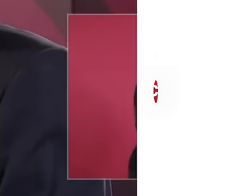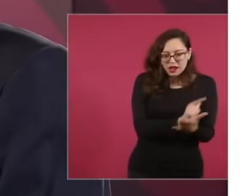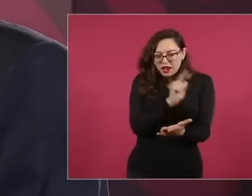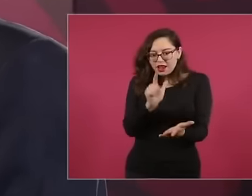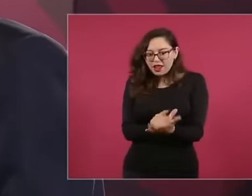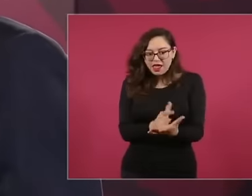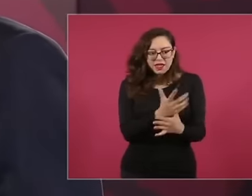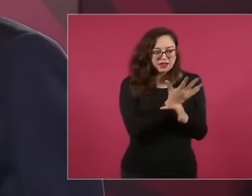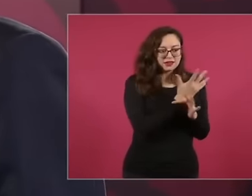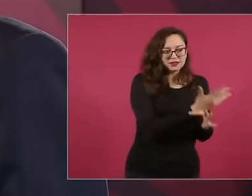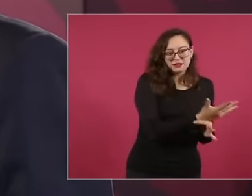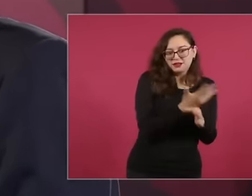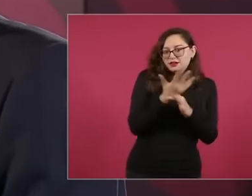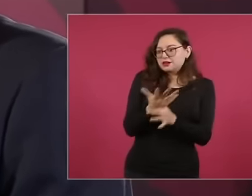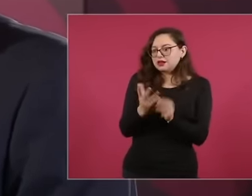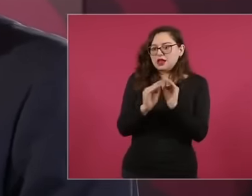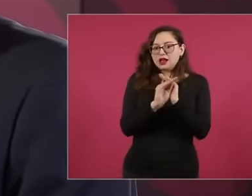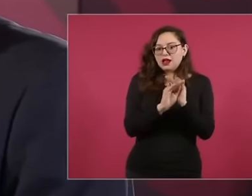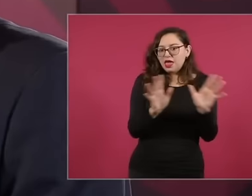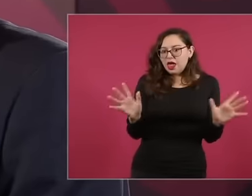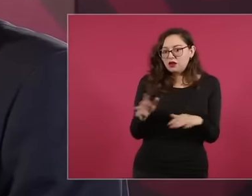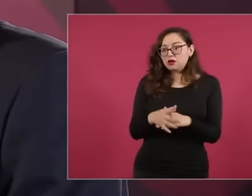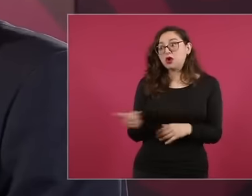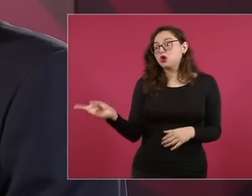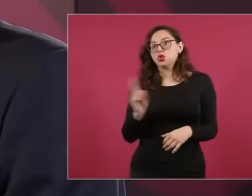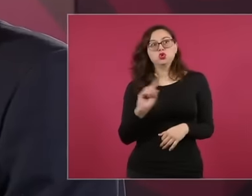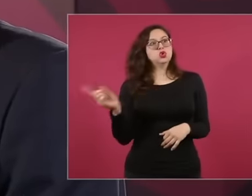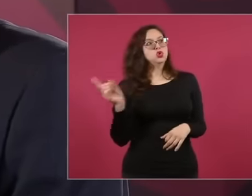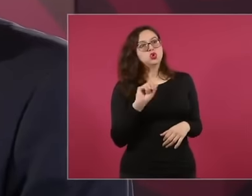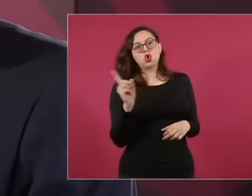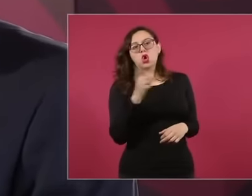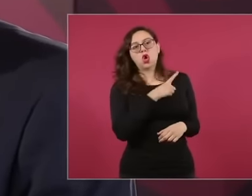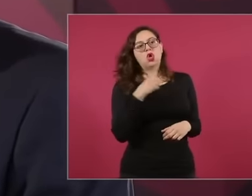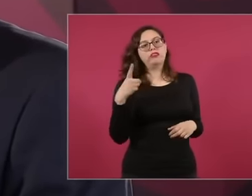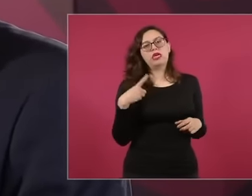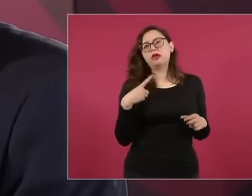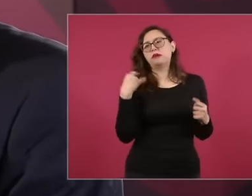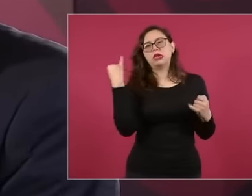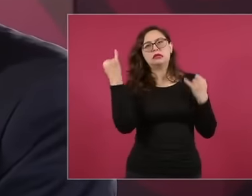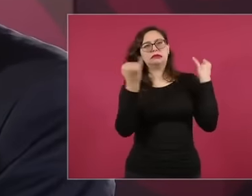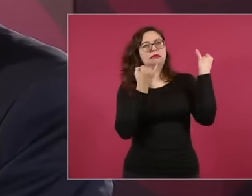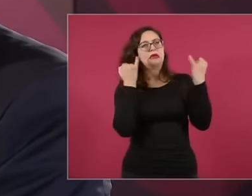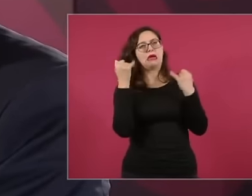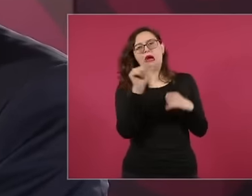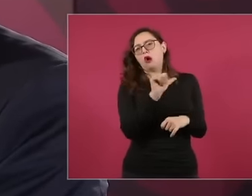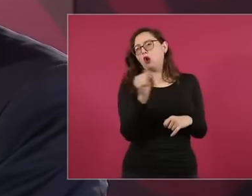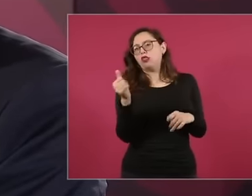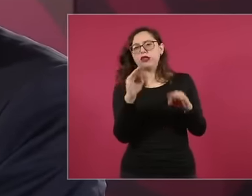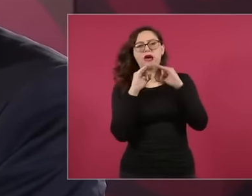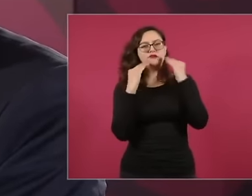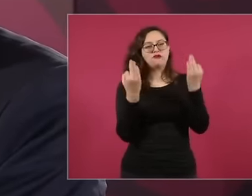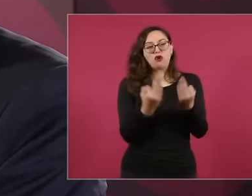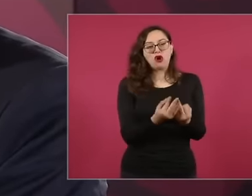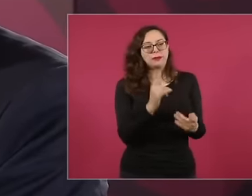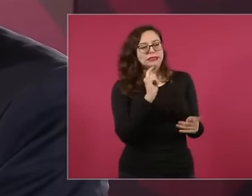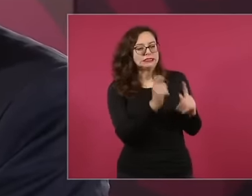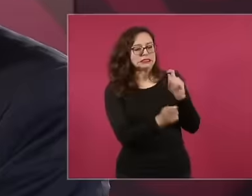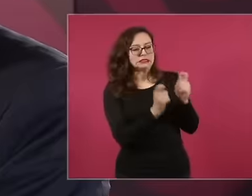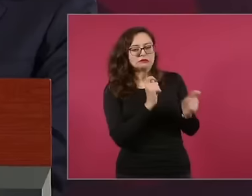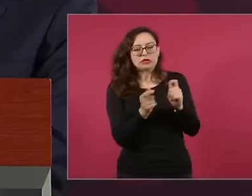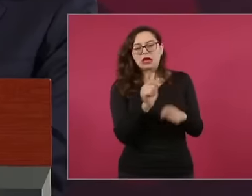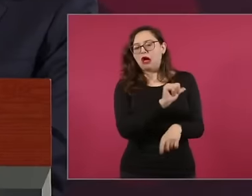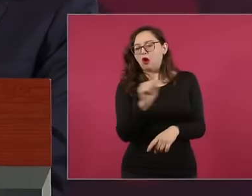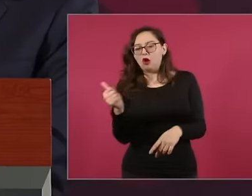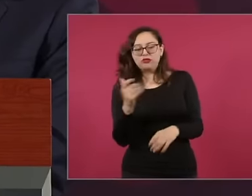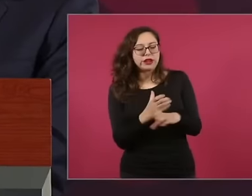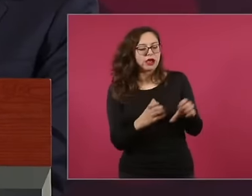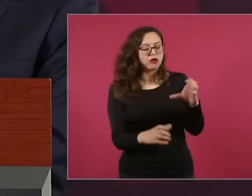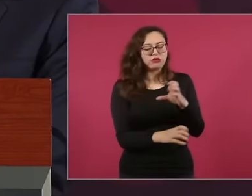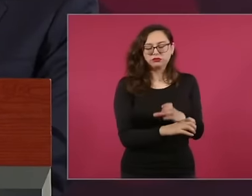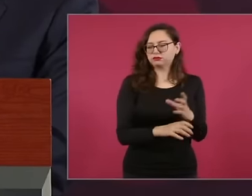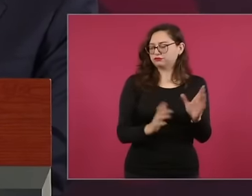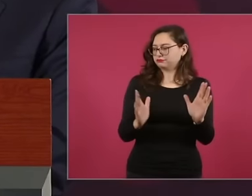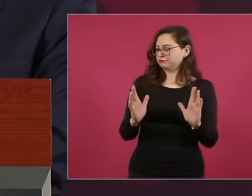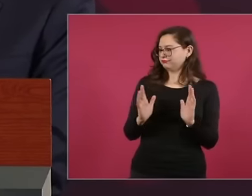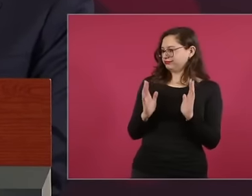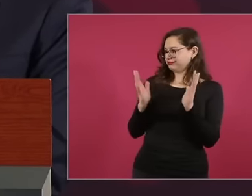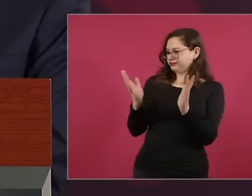who is going to interpret it who has the power to do that